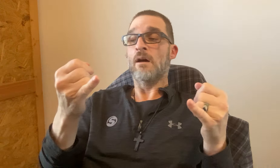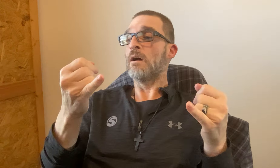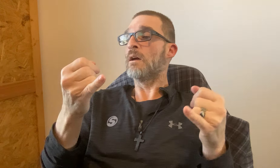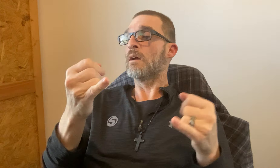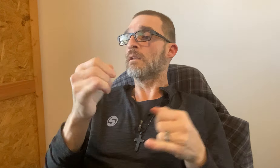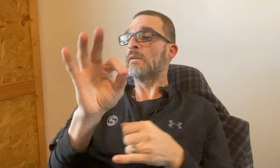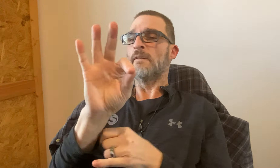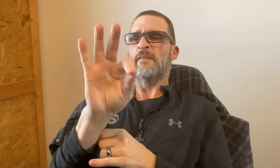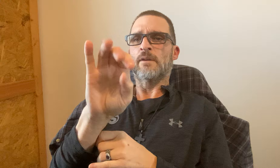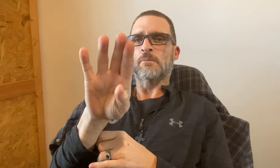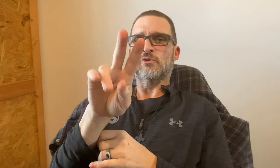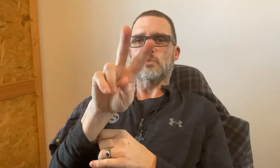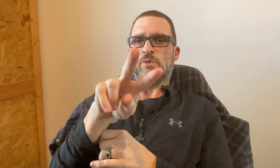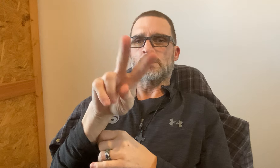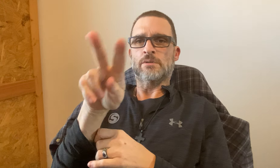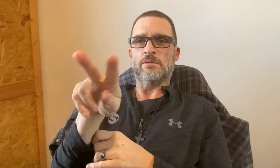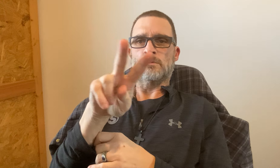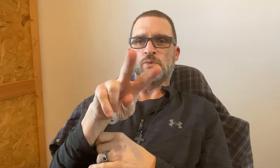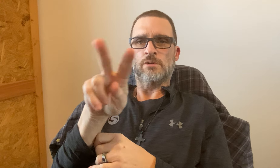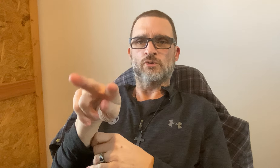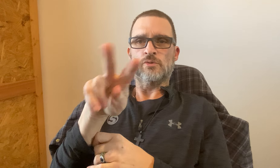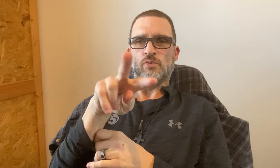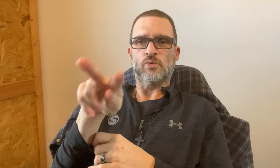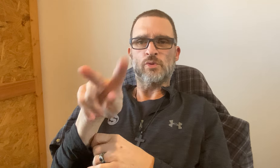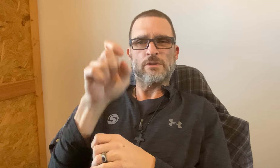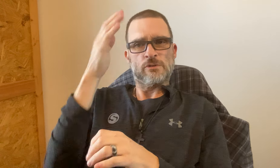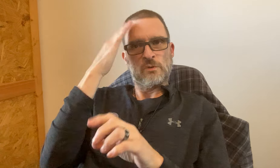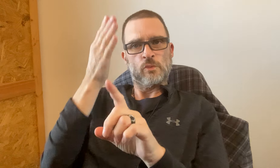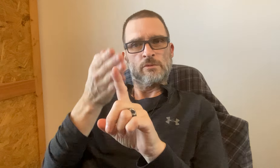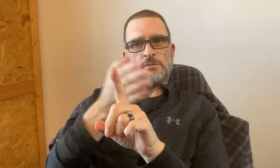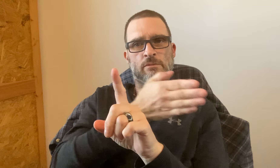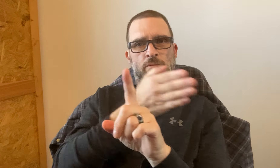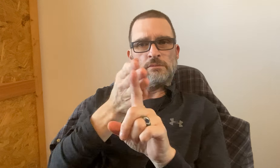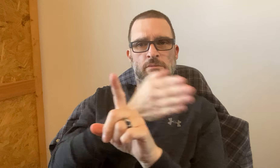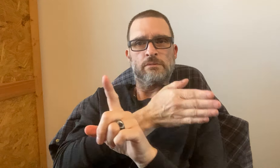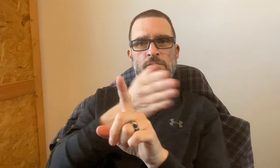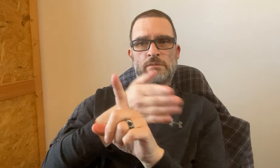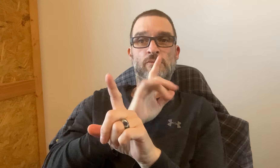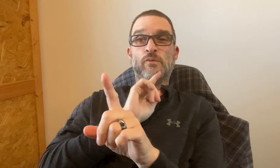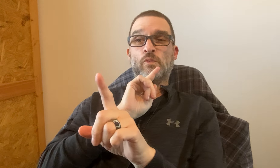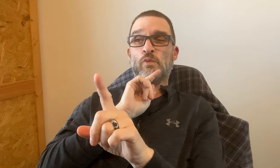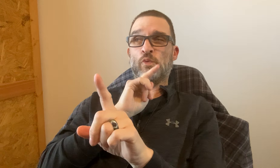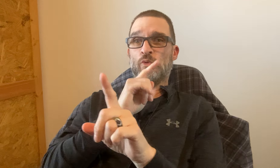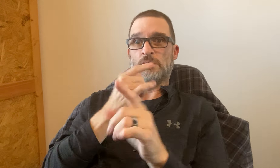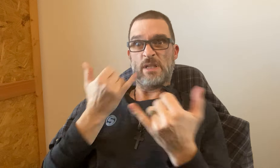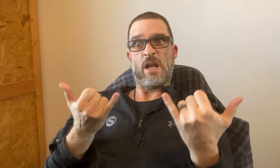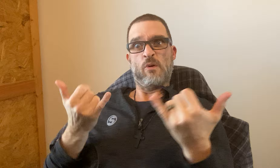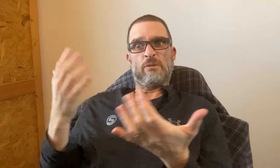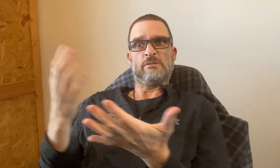The deadline for the shirt is February 22, I need to know before that date.